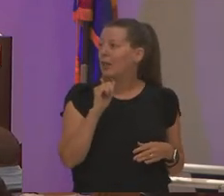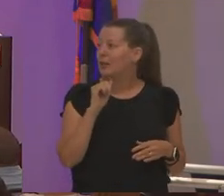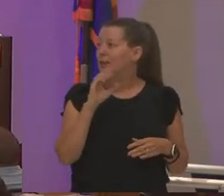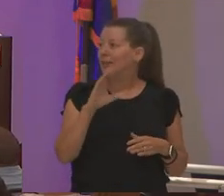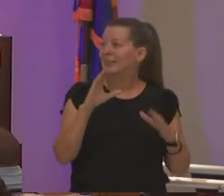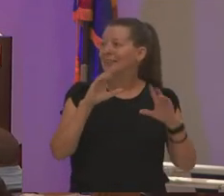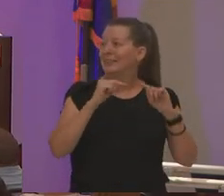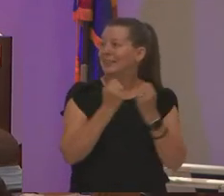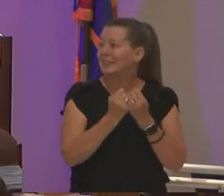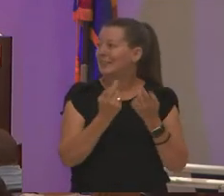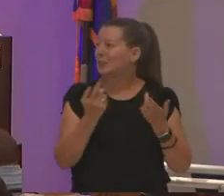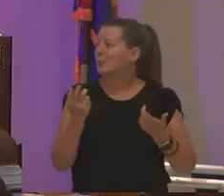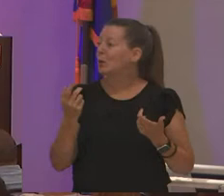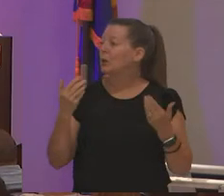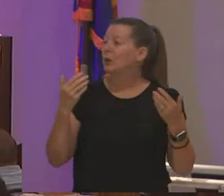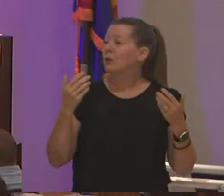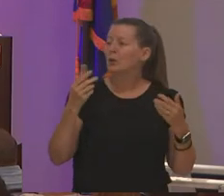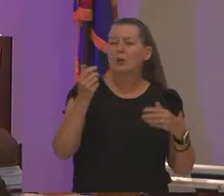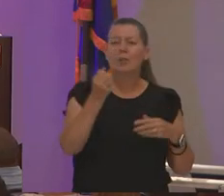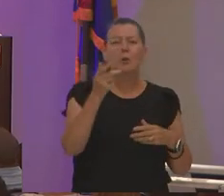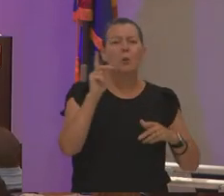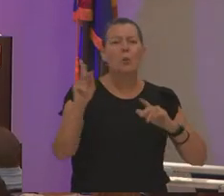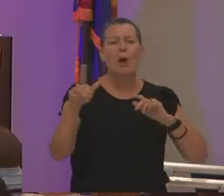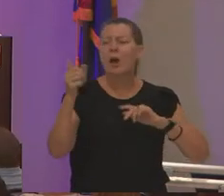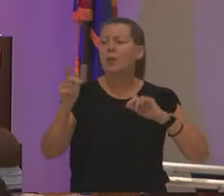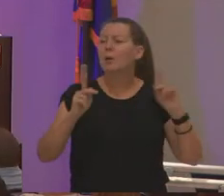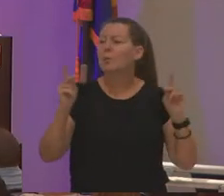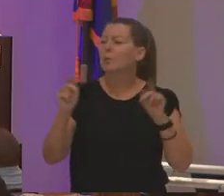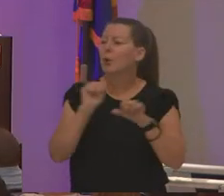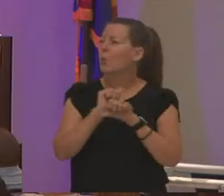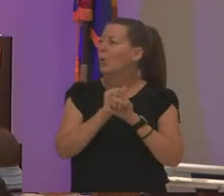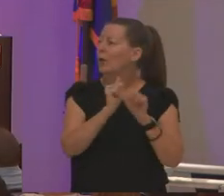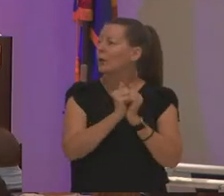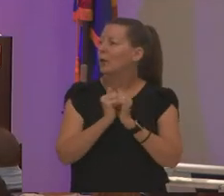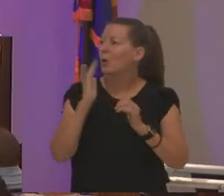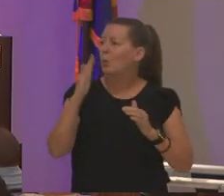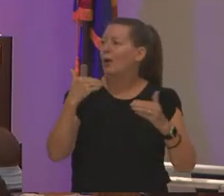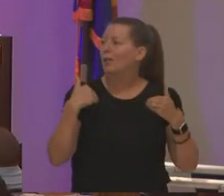heading in and a few other folks you know and so we have going to have a bachelor's degree in early